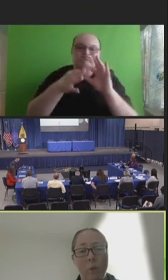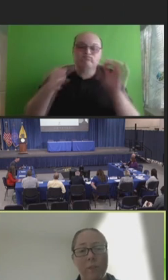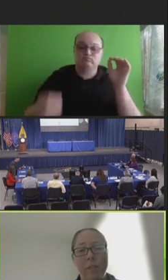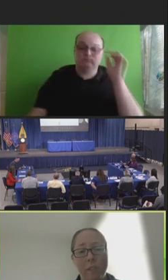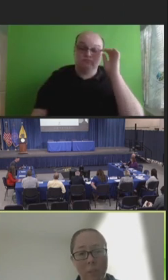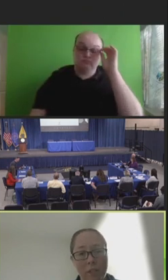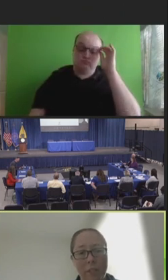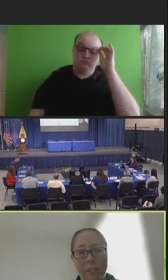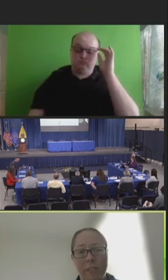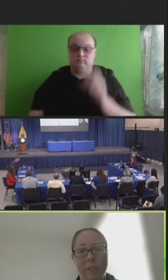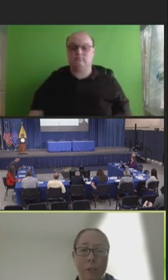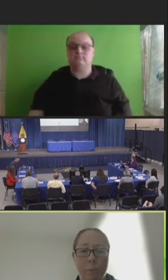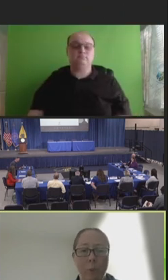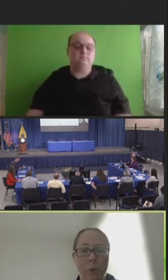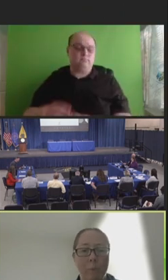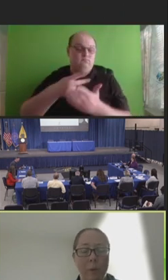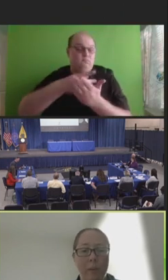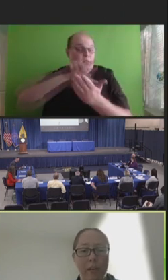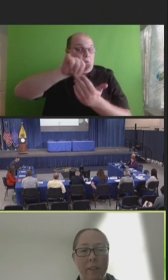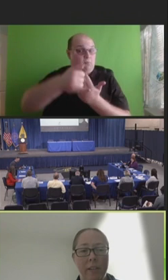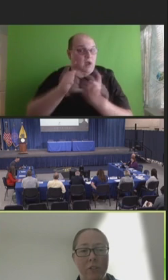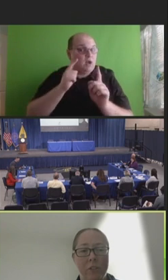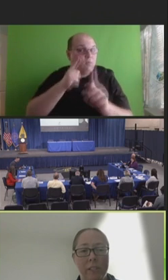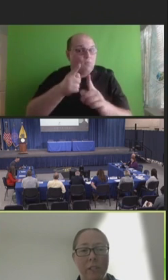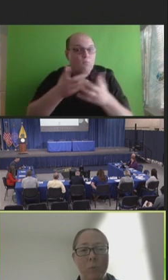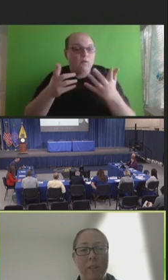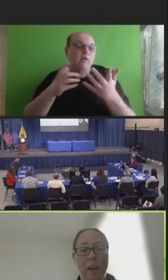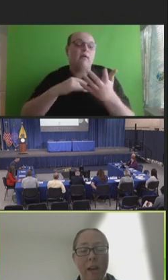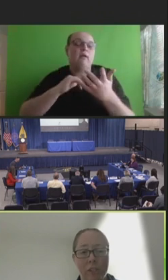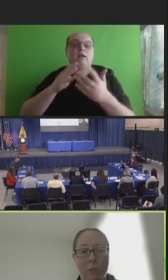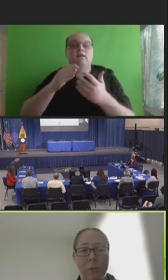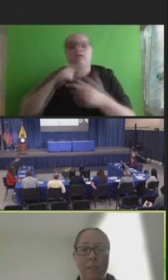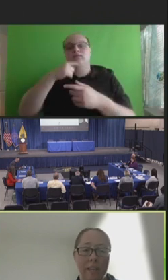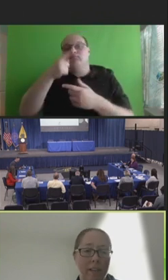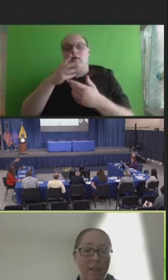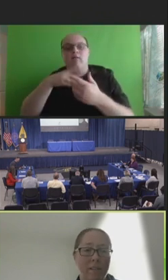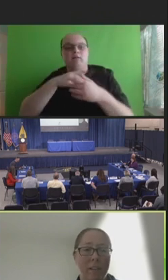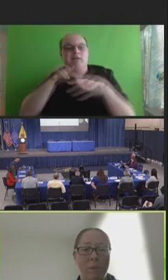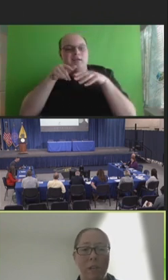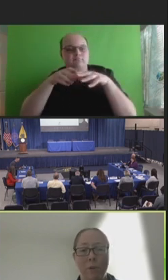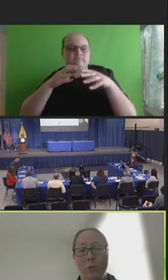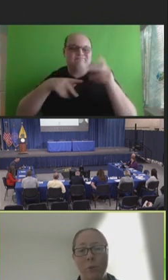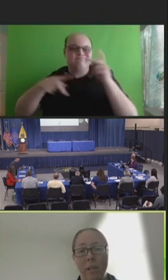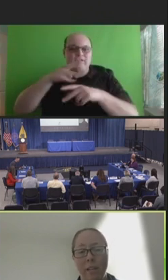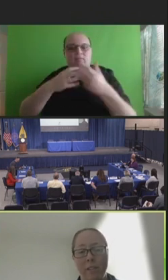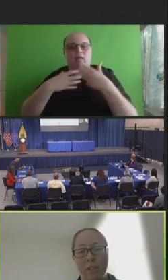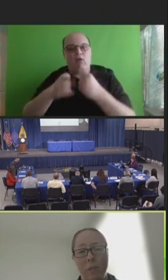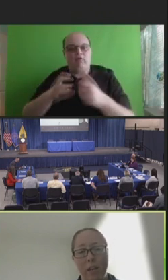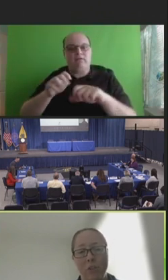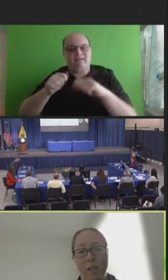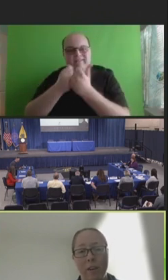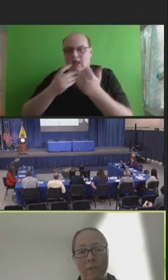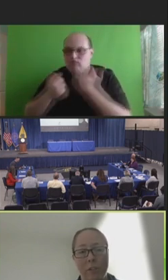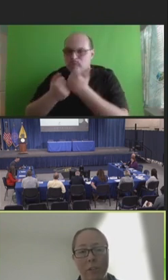The goal of this project is to support public health agencies with actionable data that can be used to enhance communication efforts.